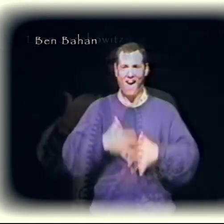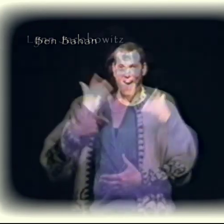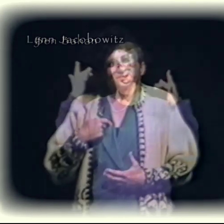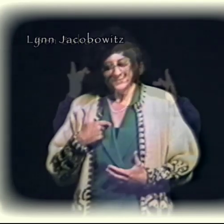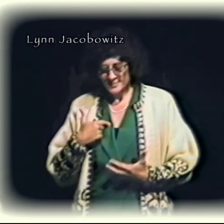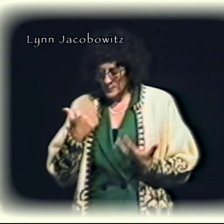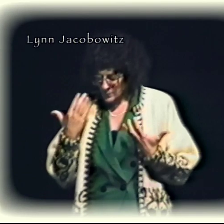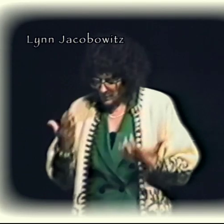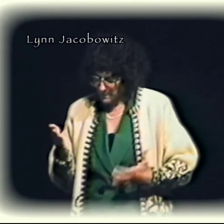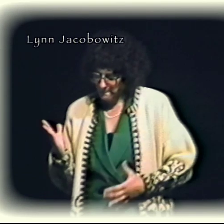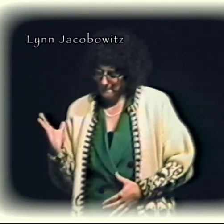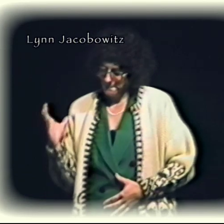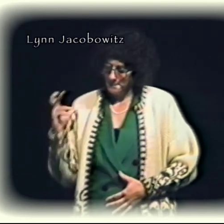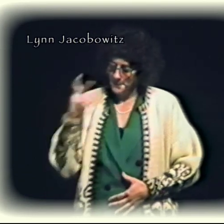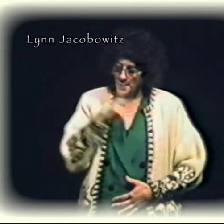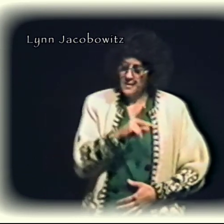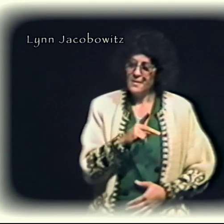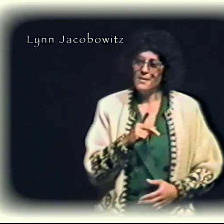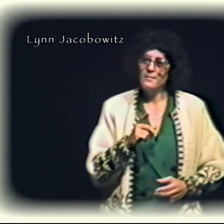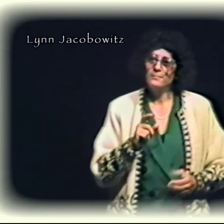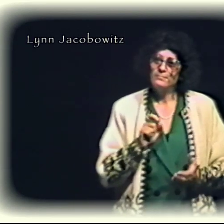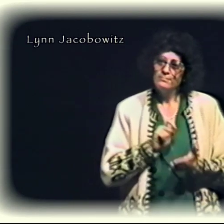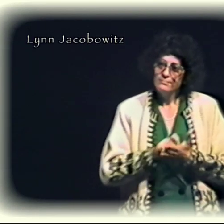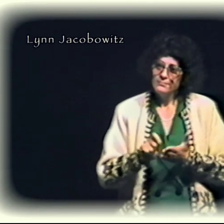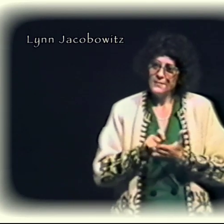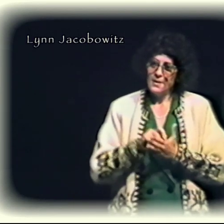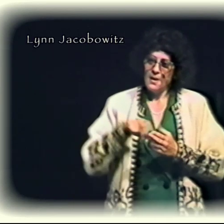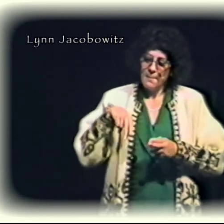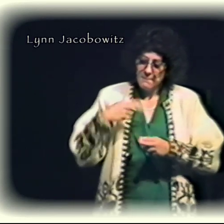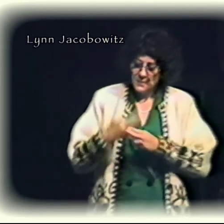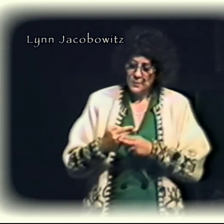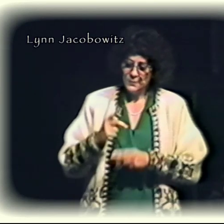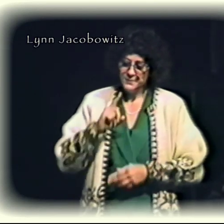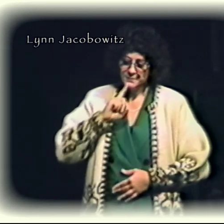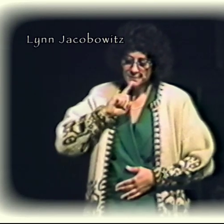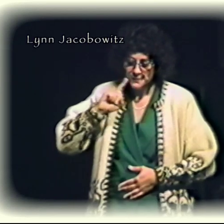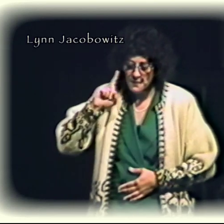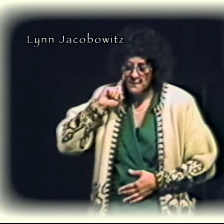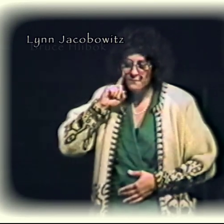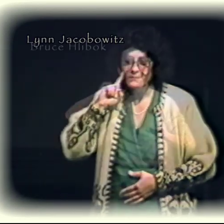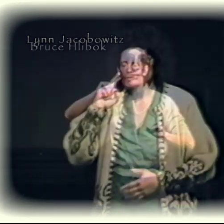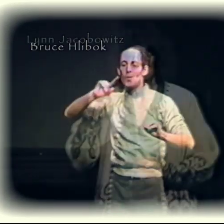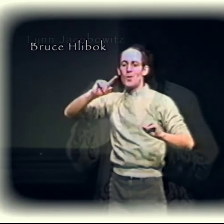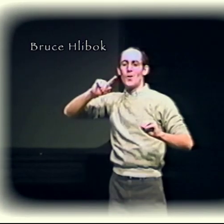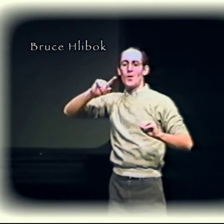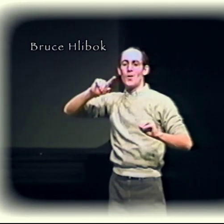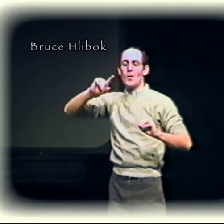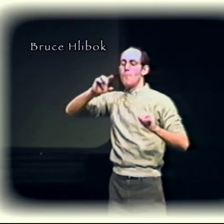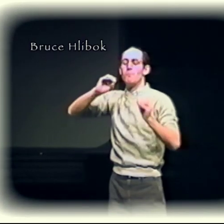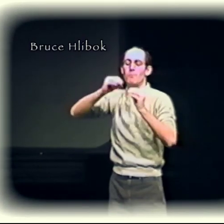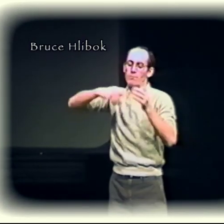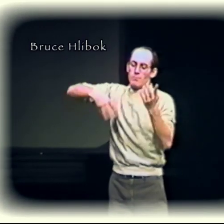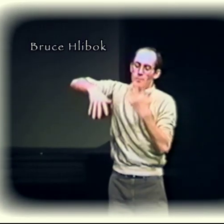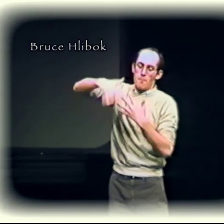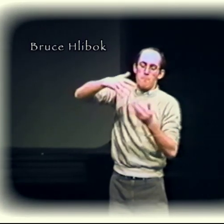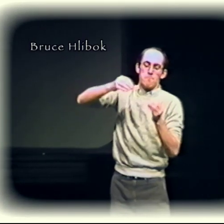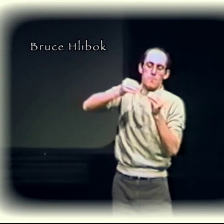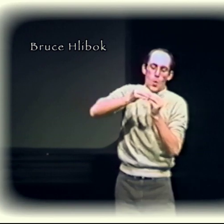And people really did leave talking about ASL literature. But, the deaf poetry series was over.